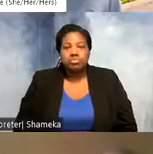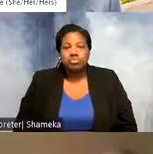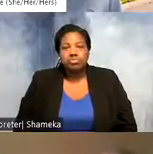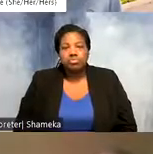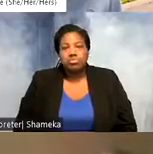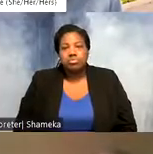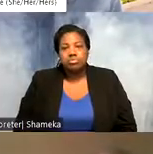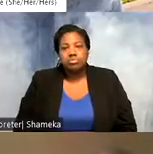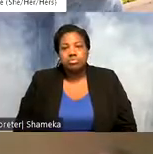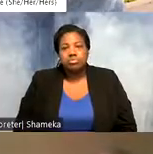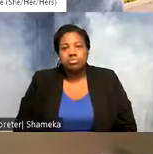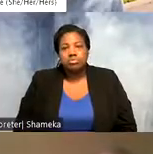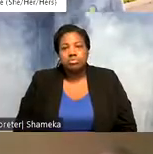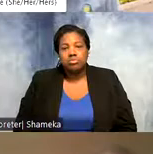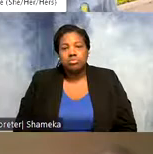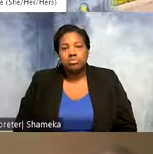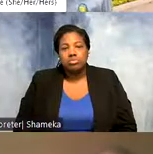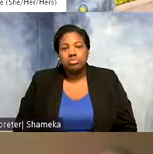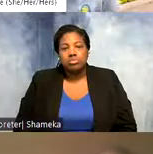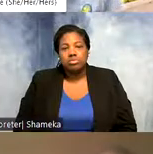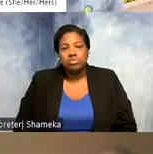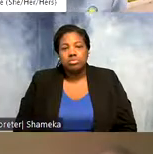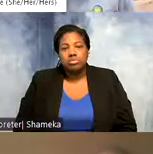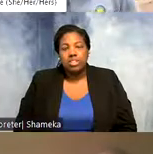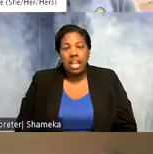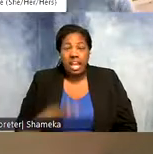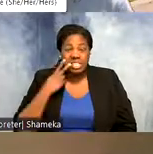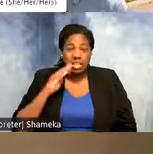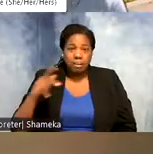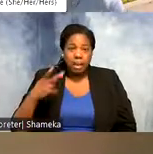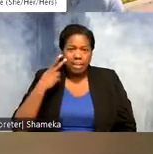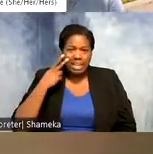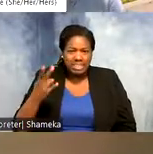Oh this is so cool. So this just looks like a map. I see some data points on there but I think it's